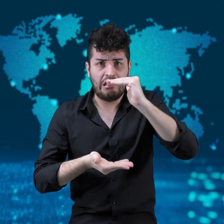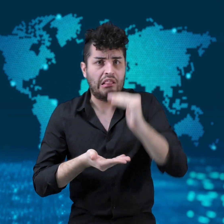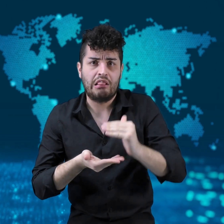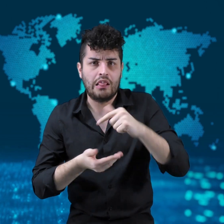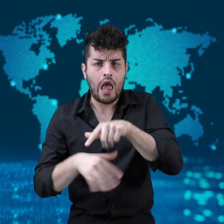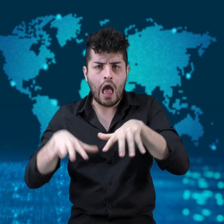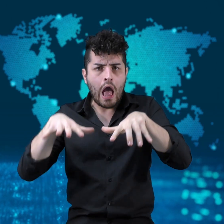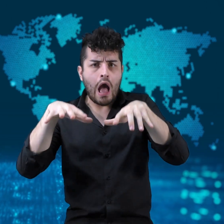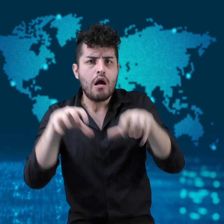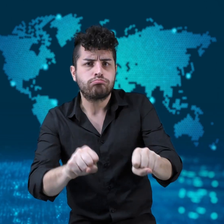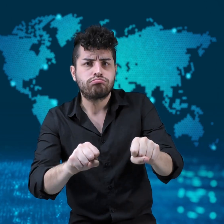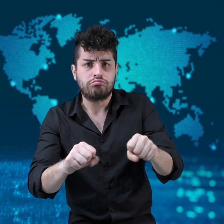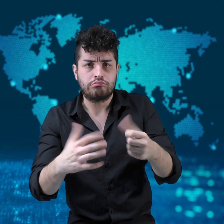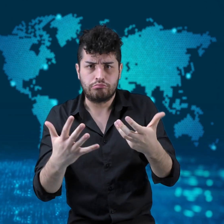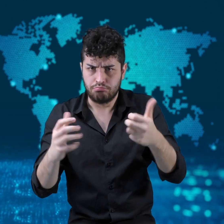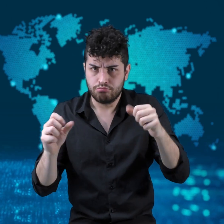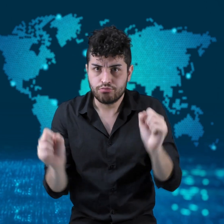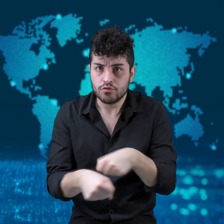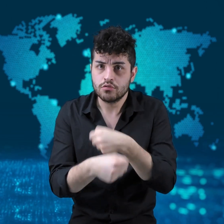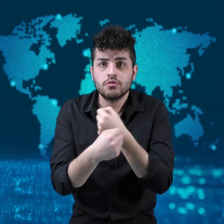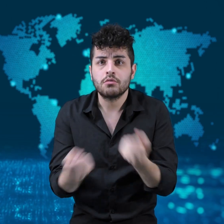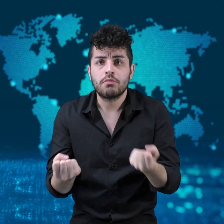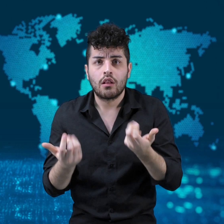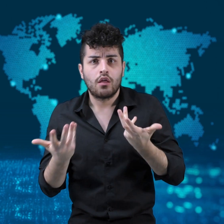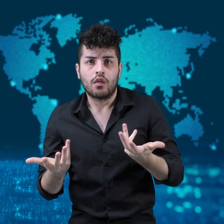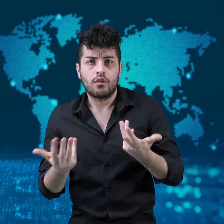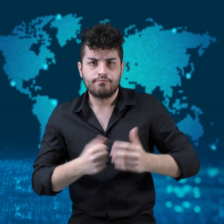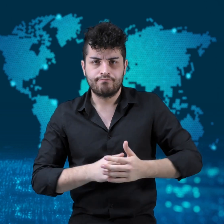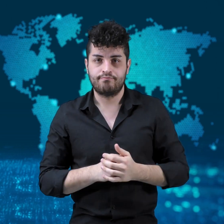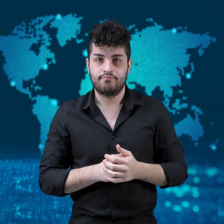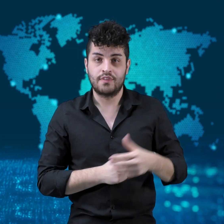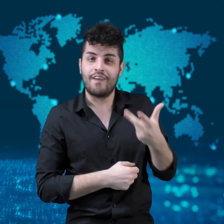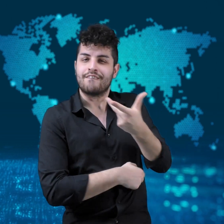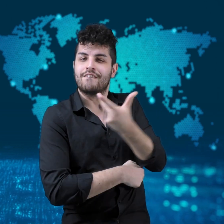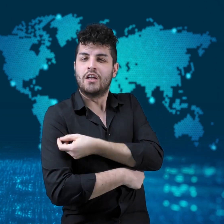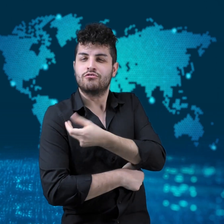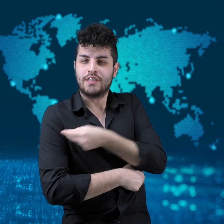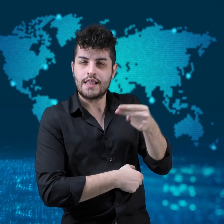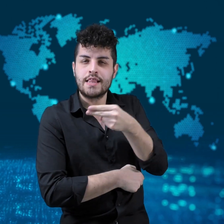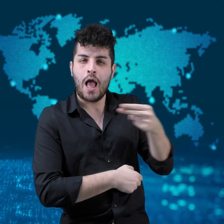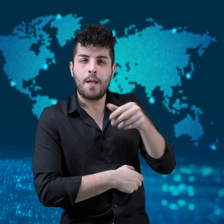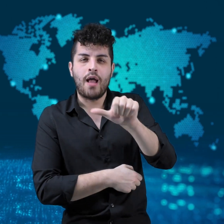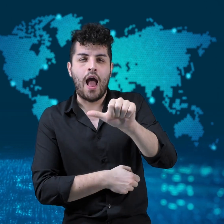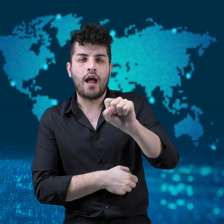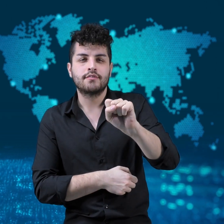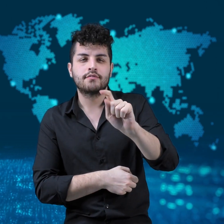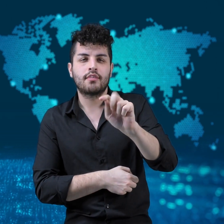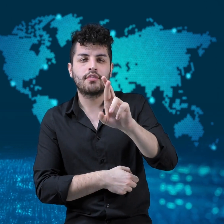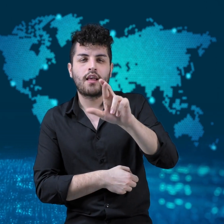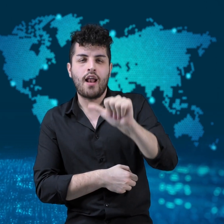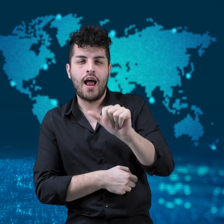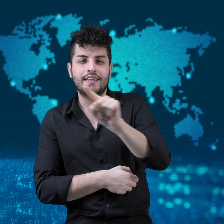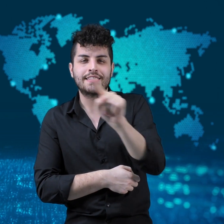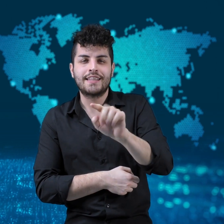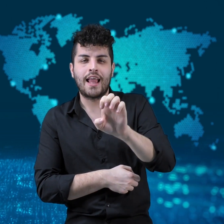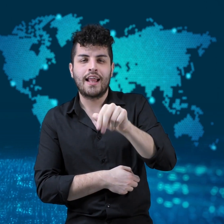and less developed countries may not have access to the vaccine.